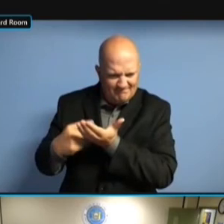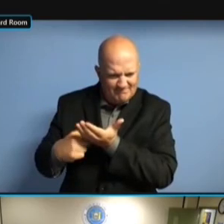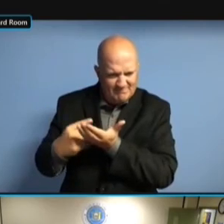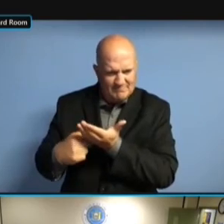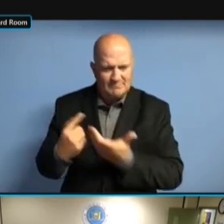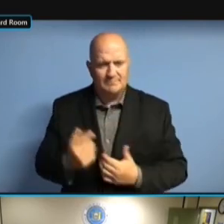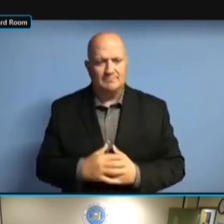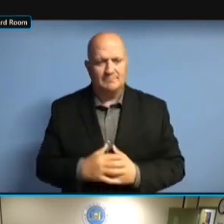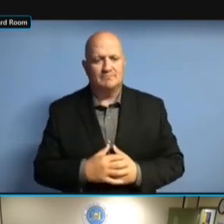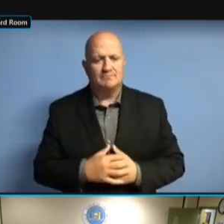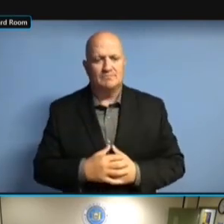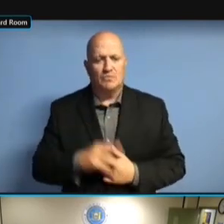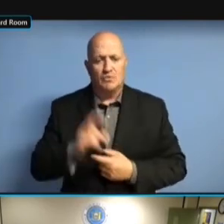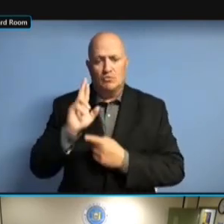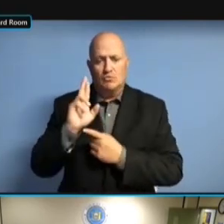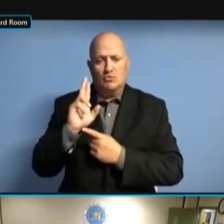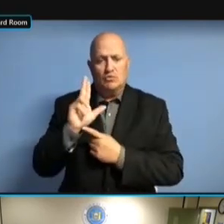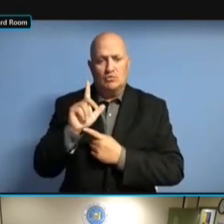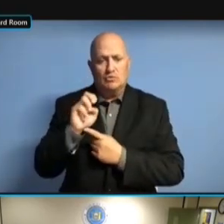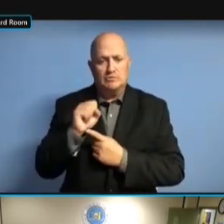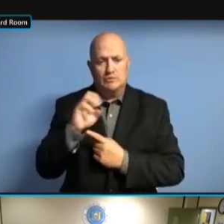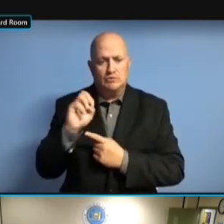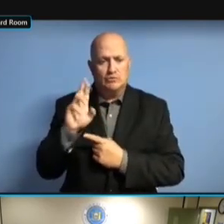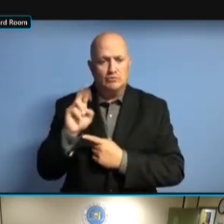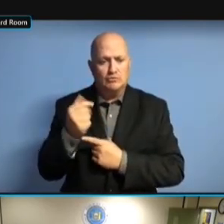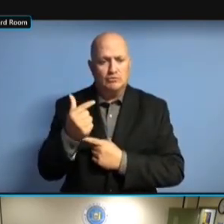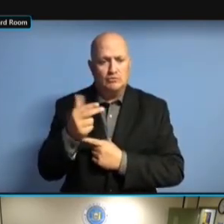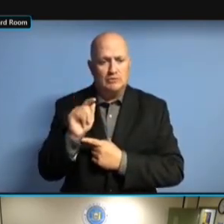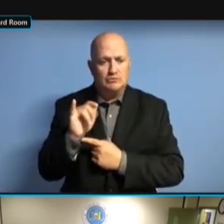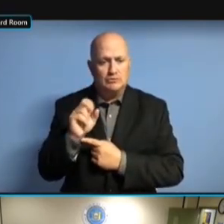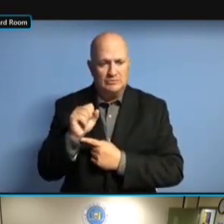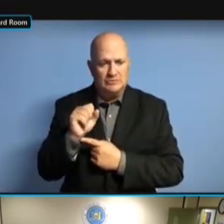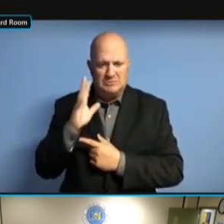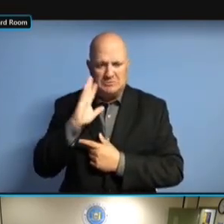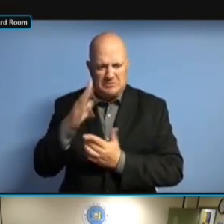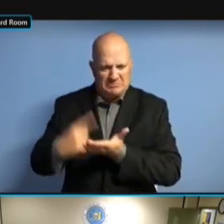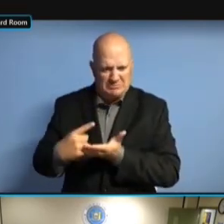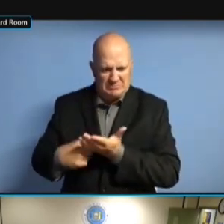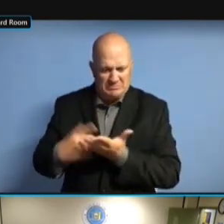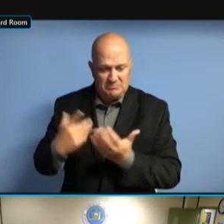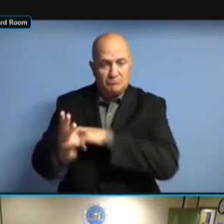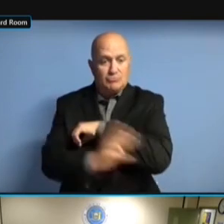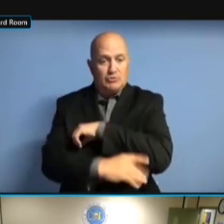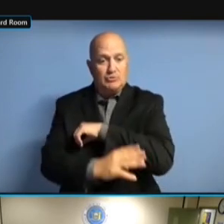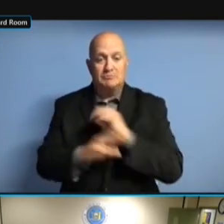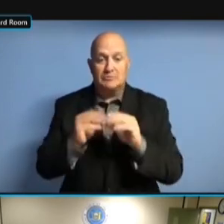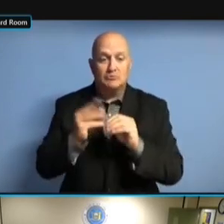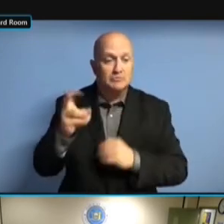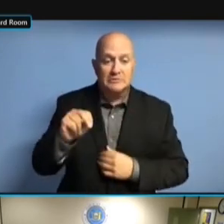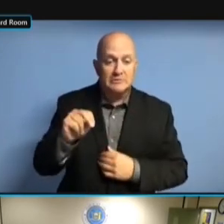AND WE'LL BE PRESENTING AT THEIR FULL CONFERENCE IN AND WE'LL BE PRESENTING AT THEIR FULL CONFERENCE IN OCTOBER, AND WE'LL BE PRESENTING AT THEIR FULL CONFERENCE IN OCTOBER, AS FULL CONFERENCE IN OCTOBER, AS FULL CONFERENCE IN OCTOBER, AS WELL FULL CONFERENCE IN OCTOBER, AS WELL AS FULL CONFERENCE IN OCTOBER, AS WELL AS A FULL CONFERENCE IN OCTOBER, AS WELL AS A -- FULL CONFERENCE IN OCTOBER, AS WELL AS A -- WE FULL CONFERENCE IN OCTOBER, AS WELL AS A -- WE WILL FULL CONFERENCE IN OCTOBER, AS WELL AS A -- WE WILL COVER FULL CONFERENCE IN OCTOBER, AS WELL AS A -- WE WILL COVER AS WELL AS A -- WE WILL COVER AS WELL AS A -- WE WILL COVER AS PART WELL AS A -- WE WILL COVER AS PART OF WELL AS A -- WE WILL COVER AS PART OF OUR WELL AS A -- WE WILL COVER AS PART OF OUR UPDATE WELL AS A -- WE WILL COVER AS PART OF OUR UPDATE THE PART OF OUR UPDATE THE PART OF OUR UPDATE THE CONFERENCE PART OF OUR UPDATE THE CONFERENCE ON